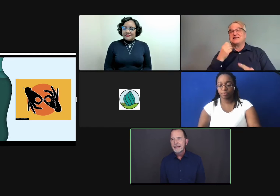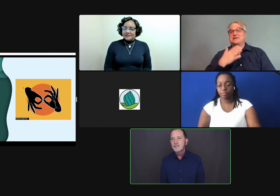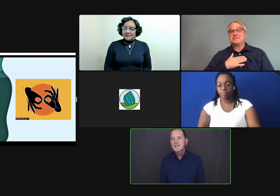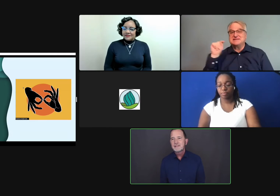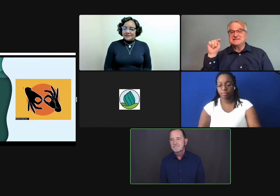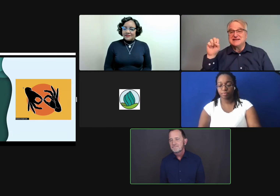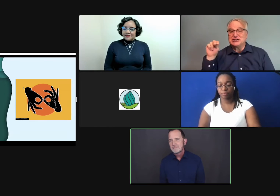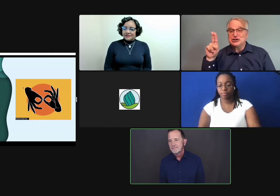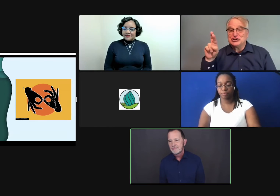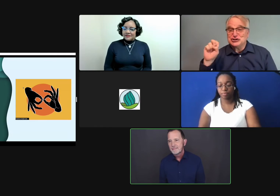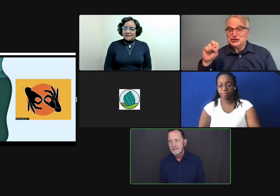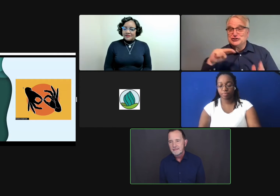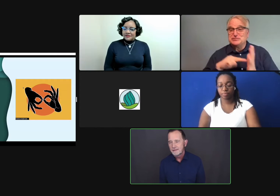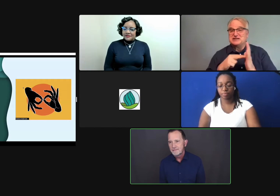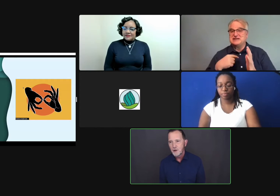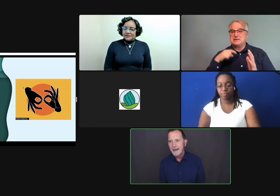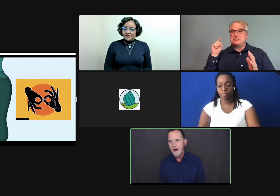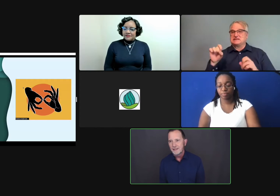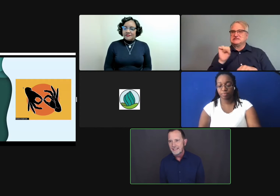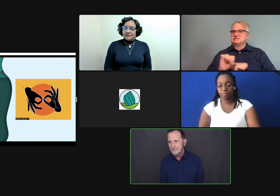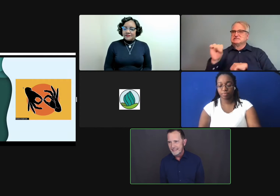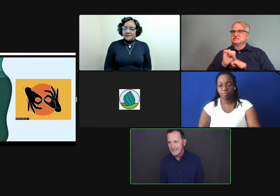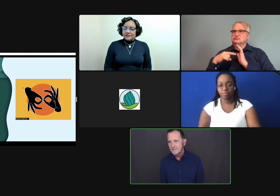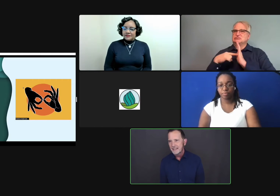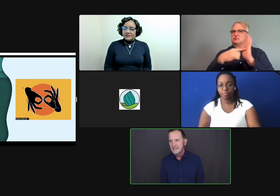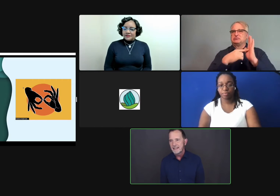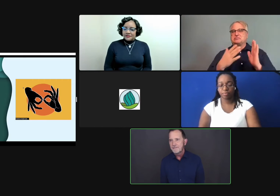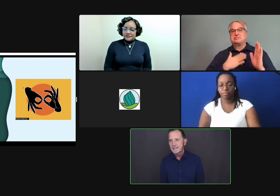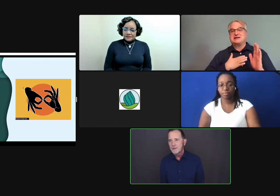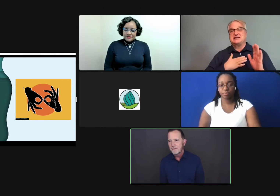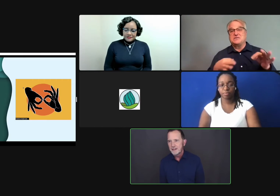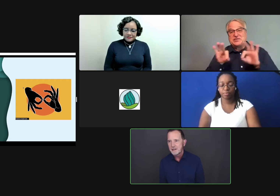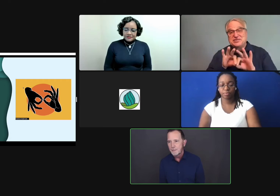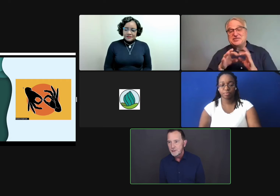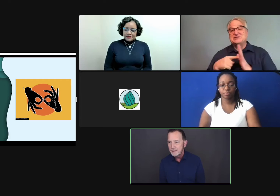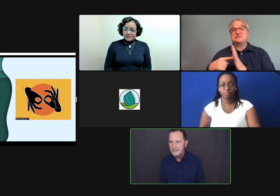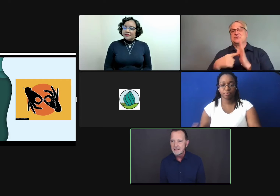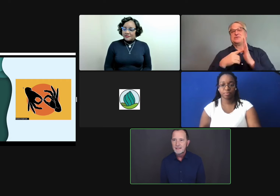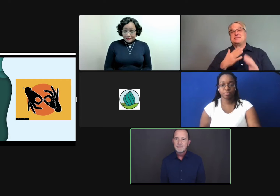I couldn't zone out at these meetings because they affected my professional opportunities,